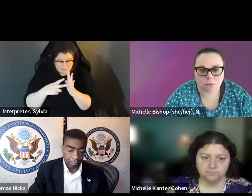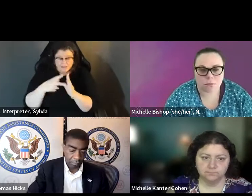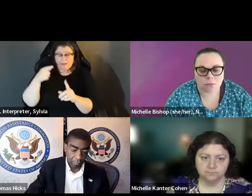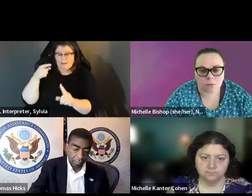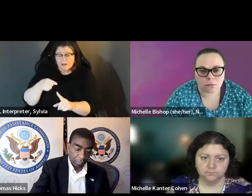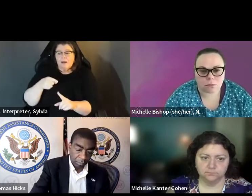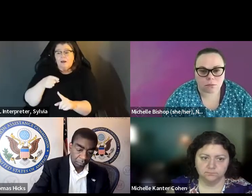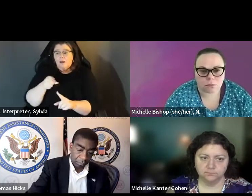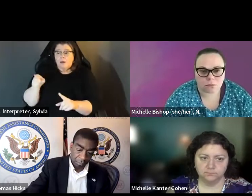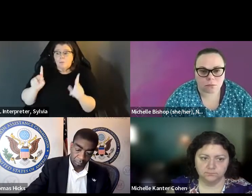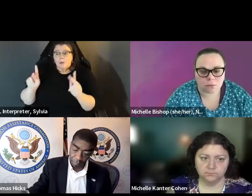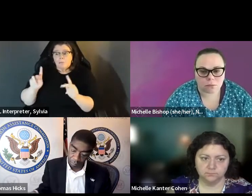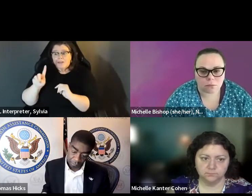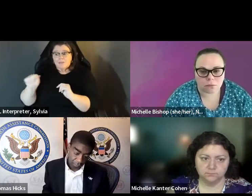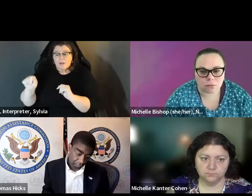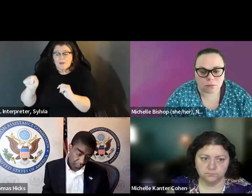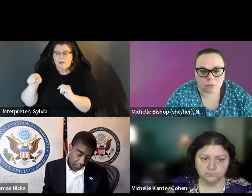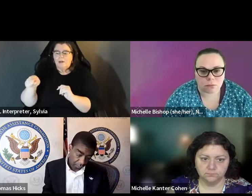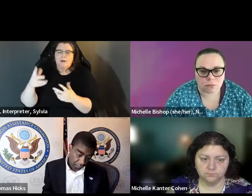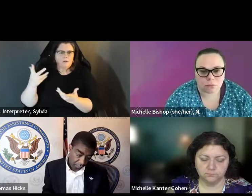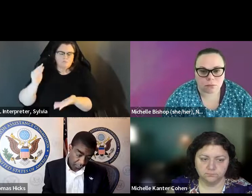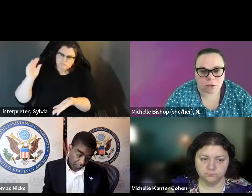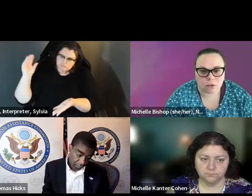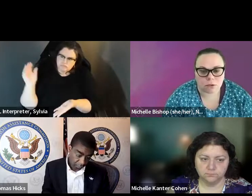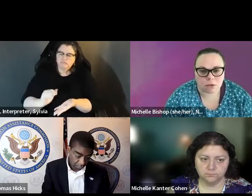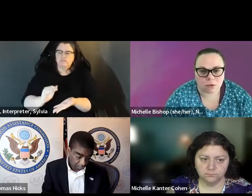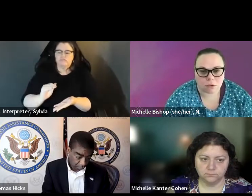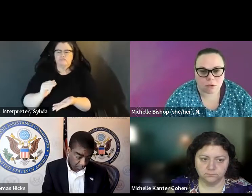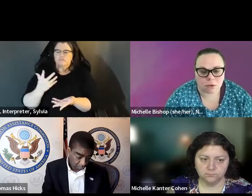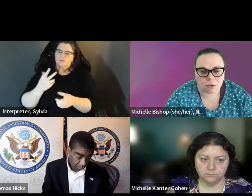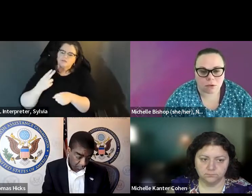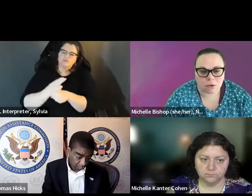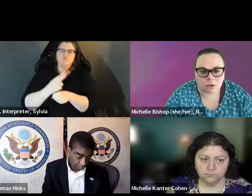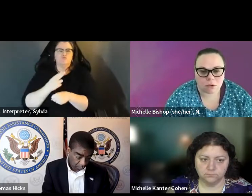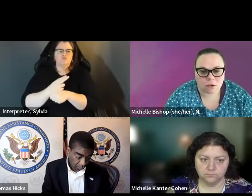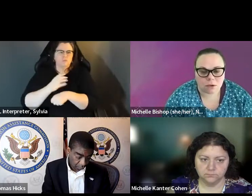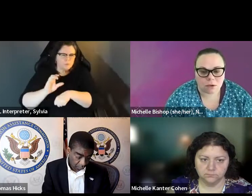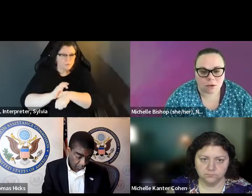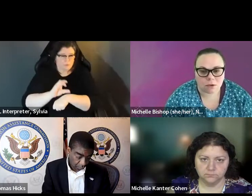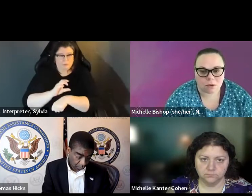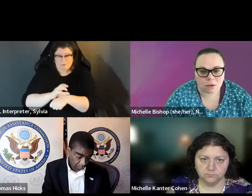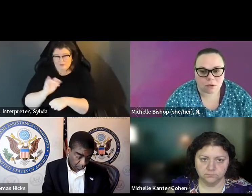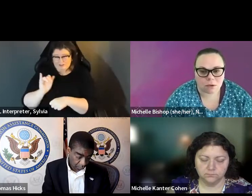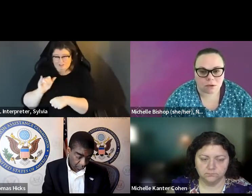The fact that people with disabilities are less likely to use computers and Internet -- and access to Internet, we found that people with disabilities are about three